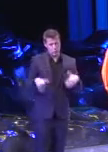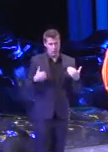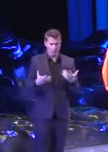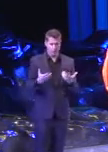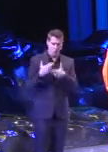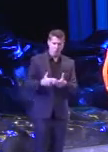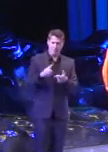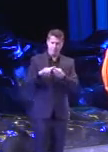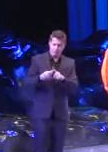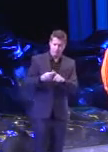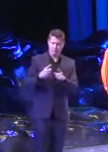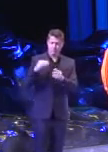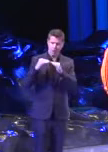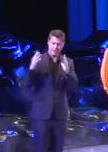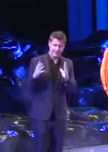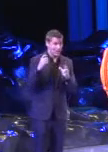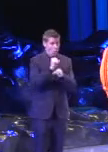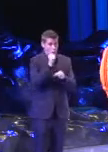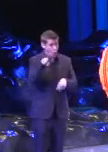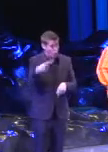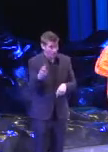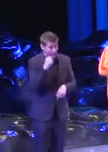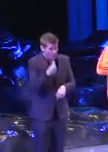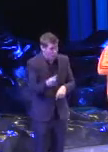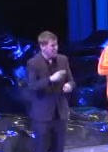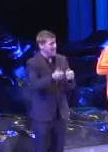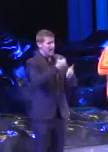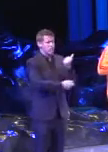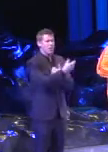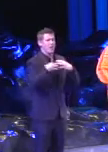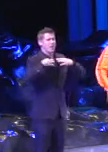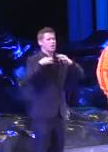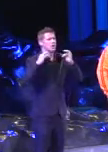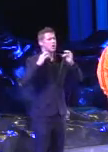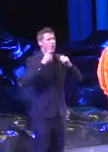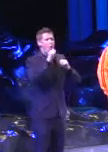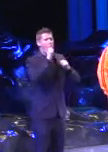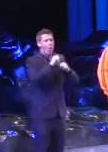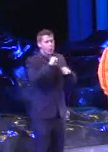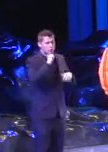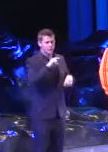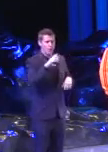But they don't work alone, as I said. There's a whole team of people, basically everyone wearing these orange shirts, that helped make today possible.